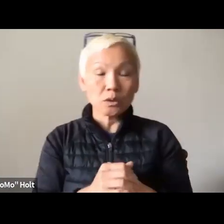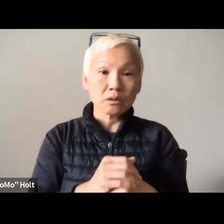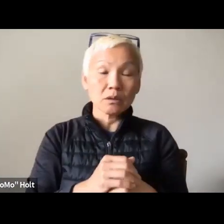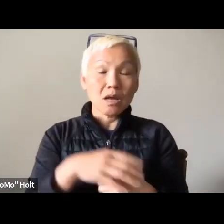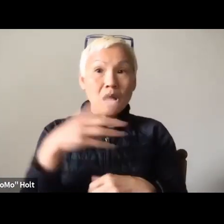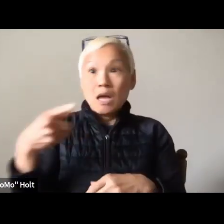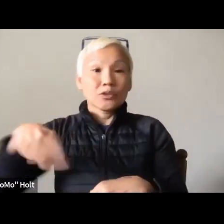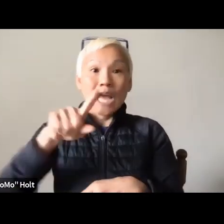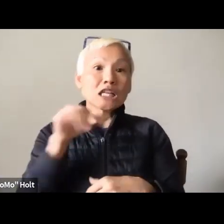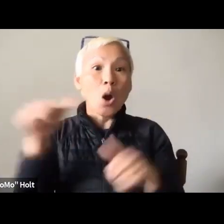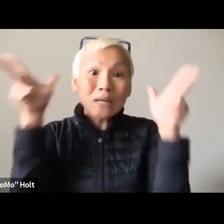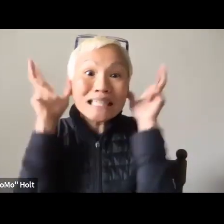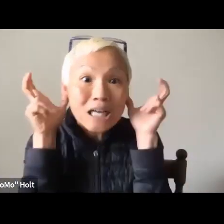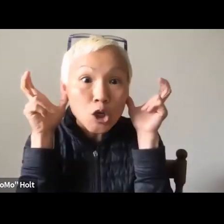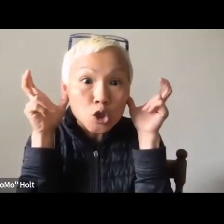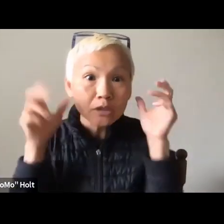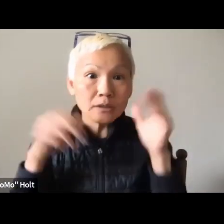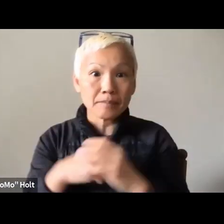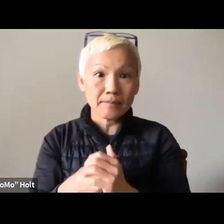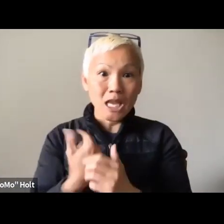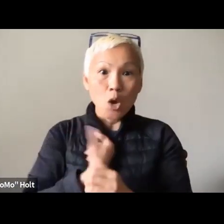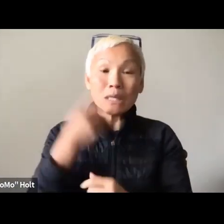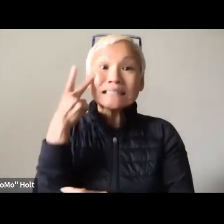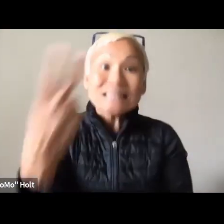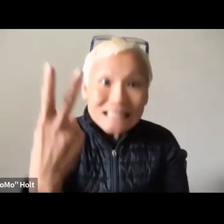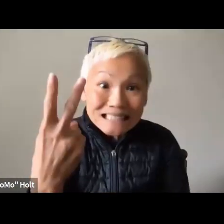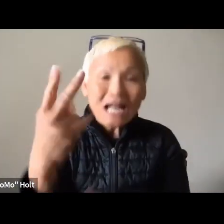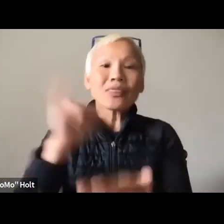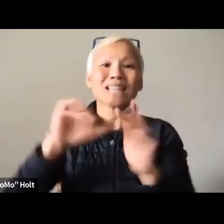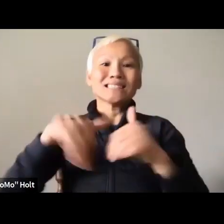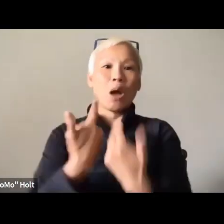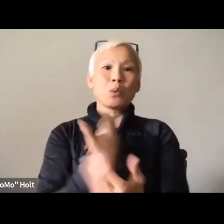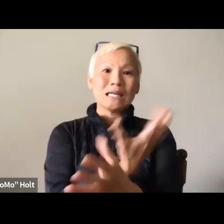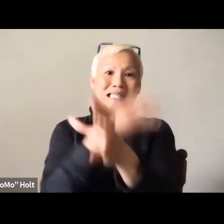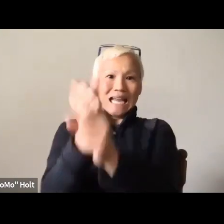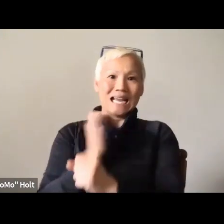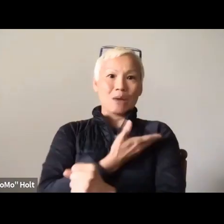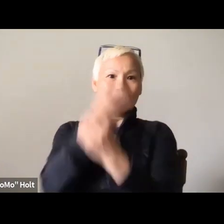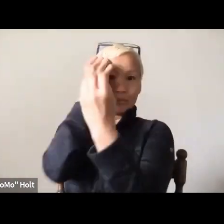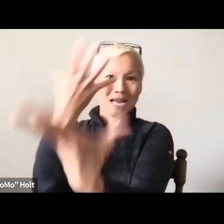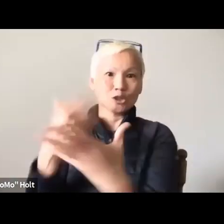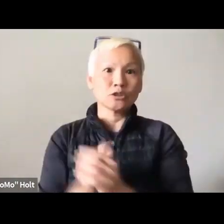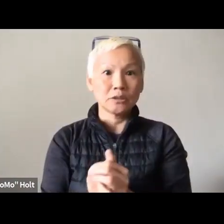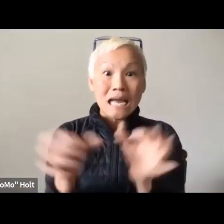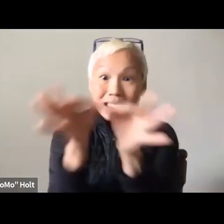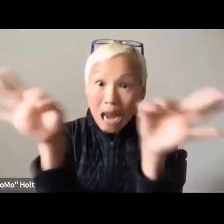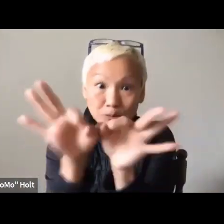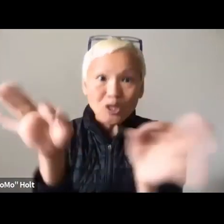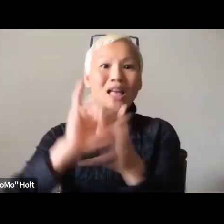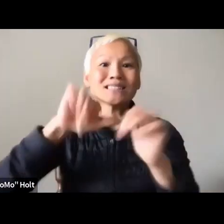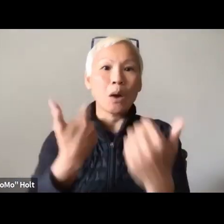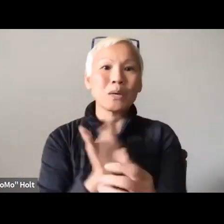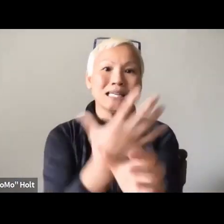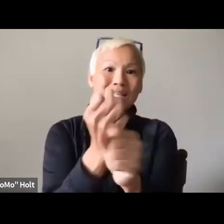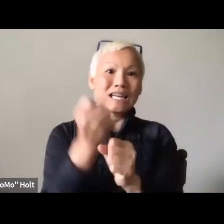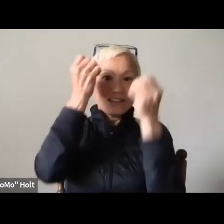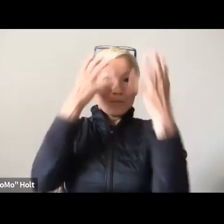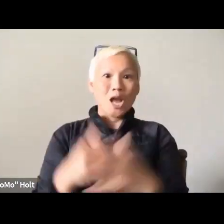you don't get the same information as the hearing community, and they also, they don't hear, you know? We see, that's how we get our information